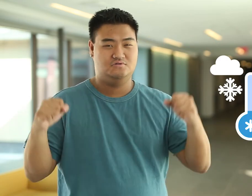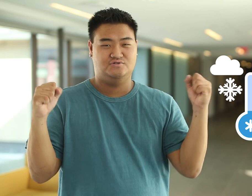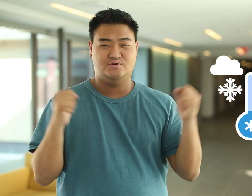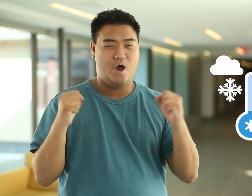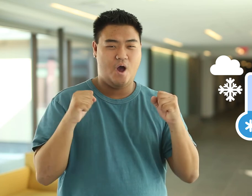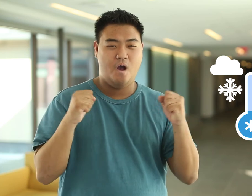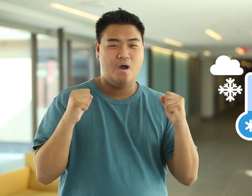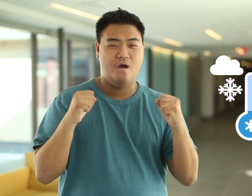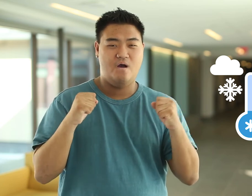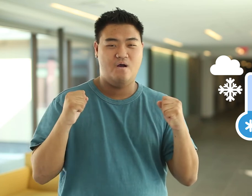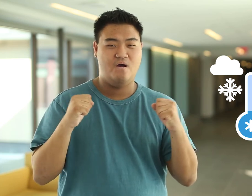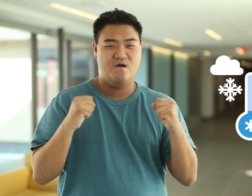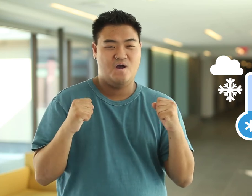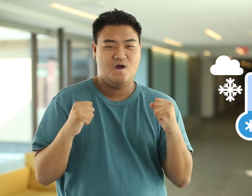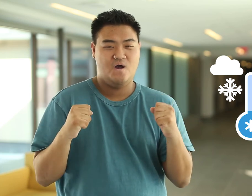Cold